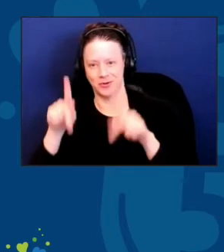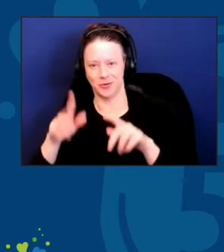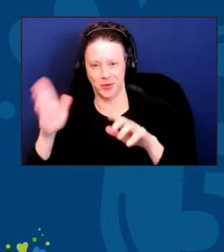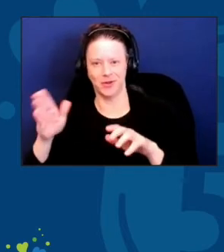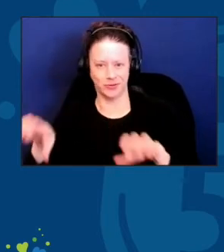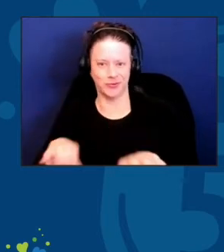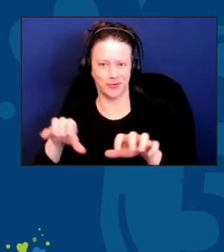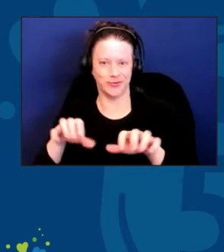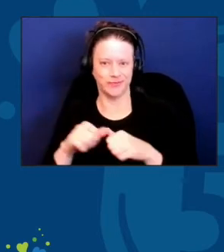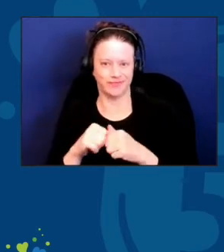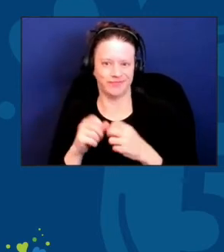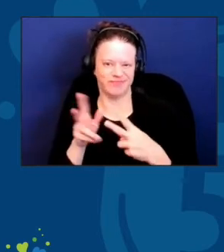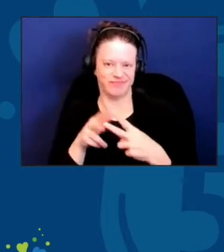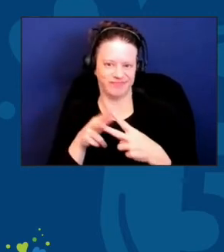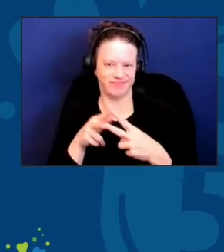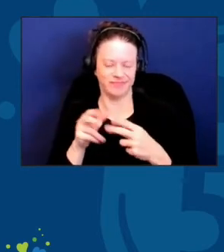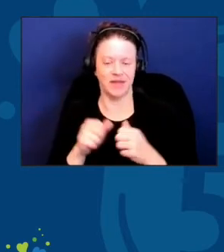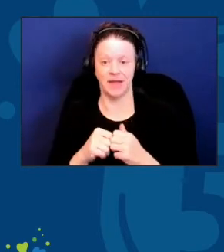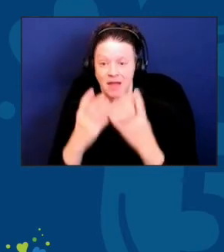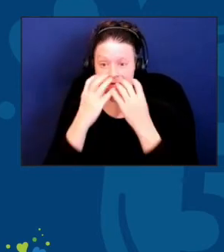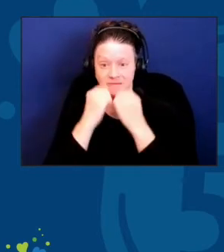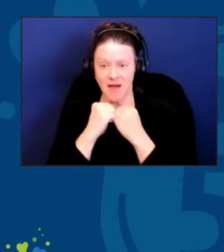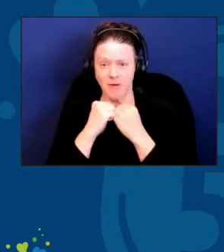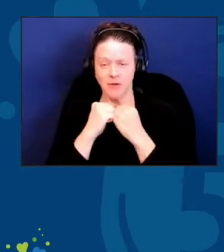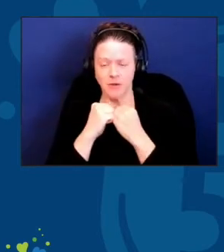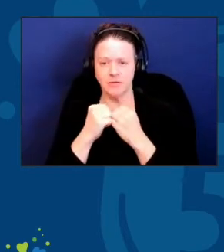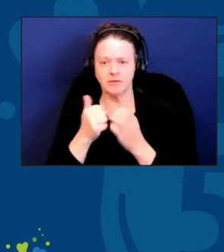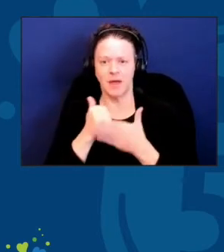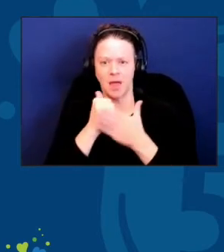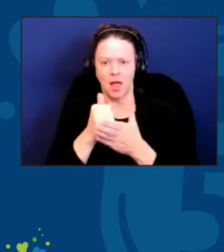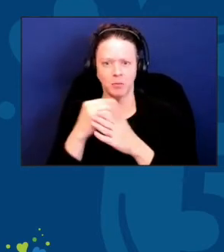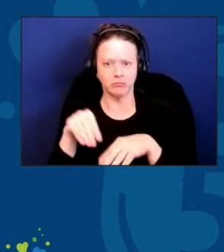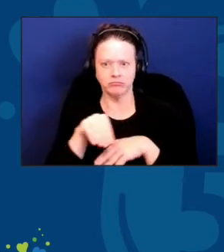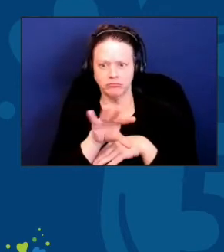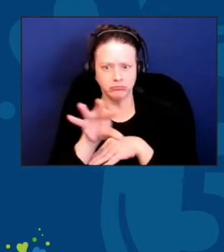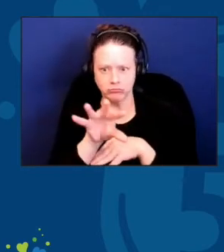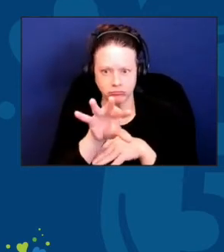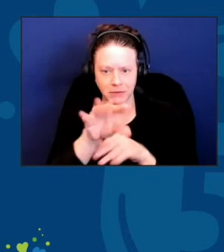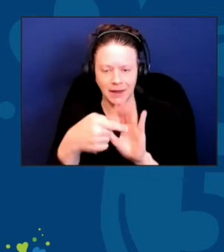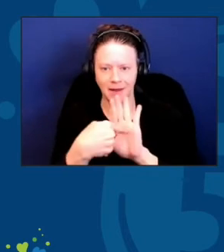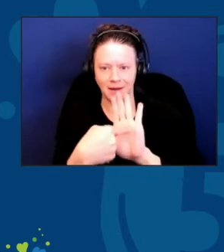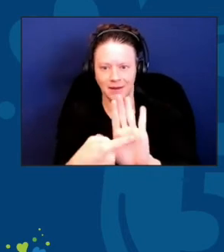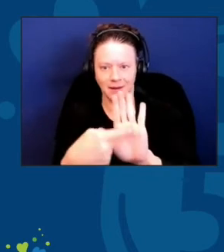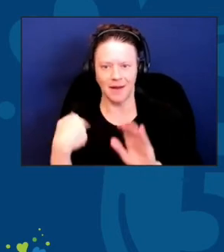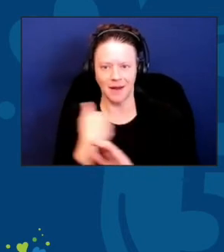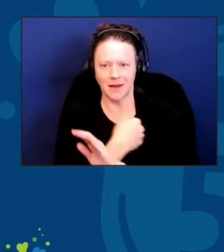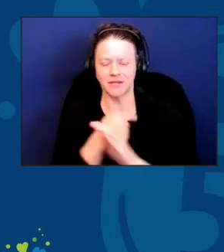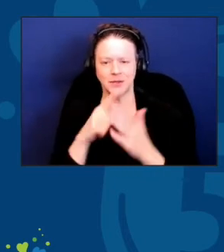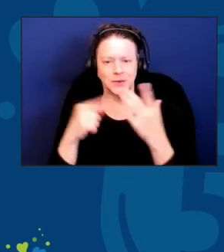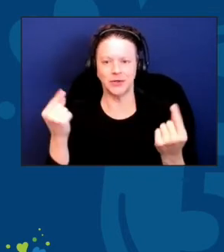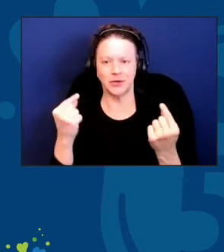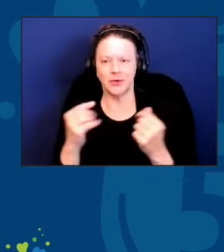You know, values light our pathway forward. And as Alice said in Wonderland to the Cheshire Cat,